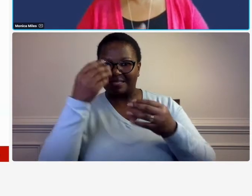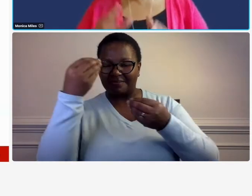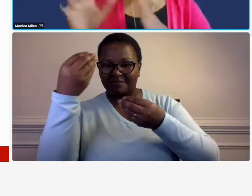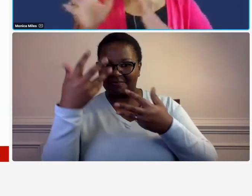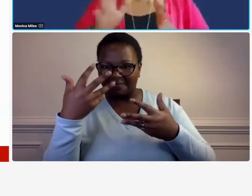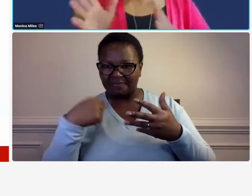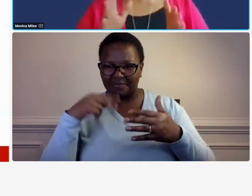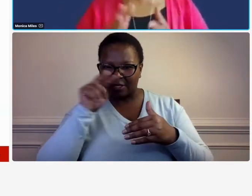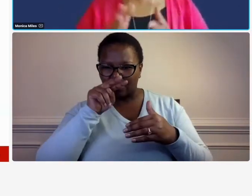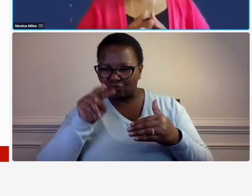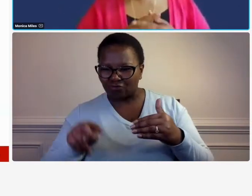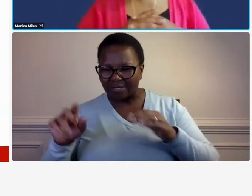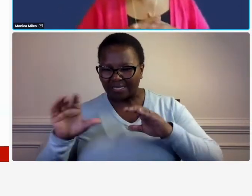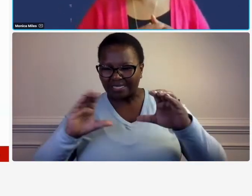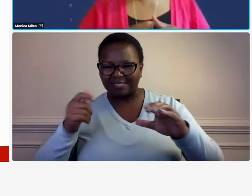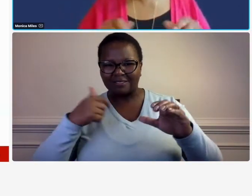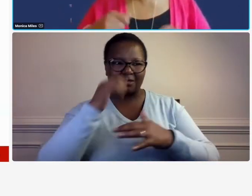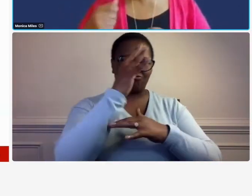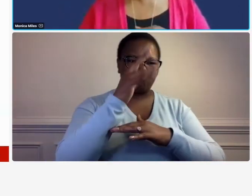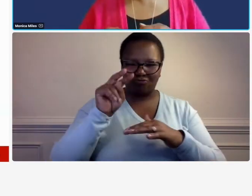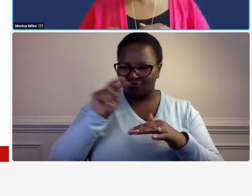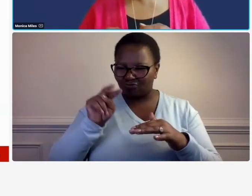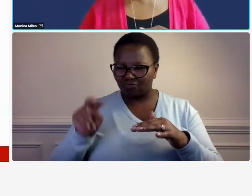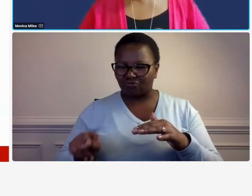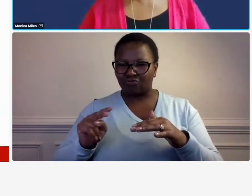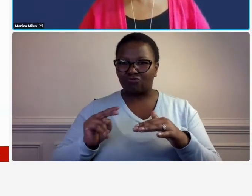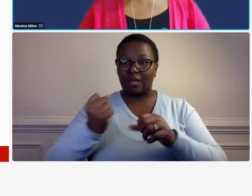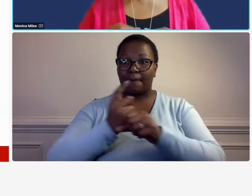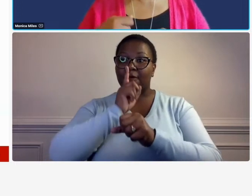i'm just reading the chat as i'm going along so make sure when you're responding to the chat that